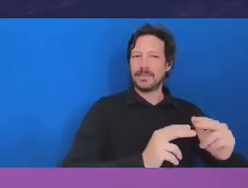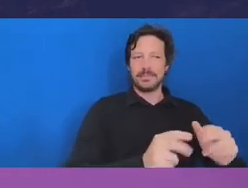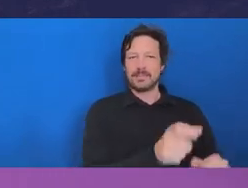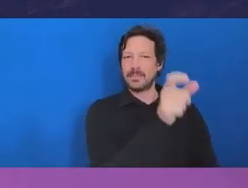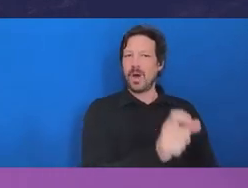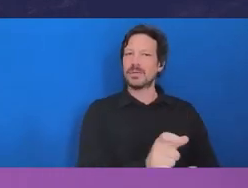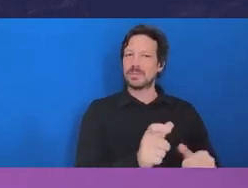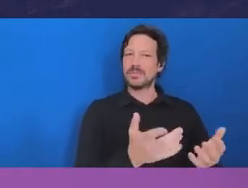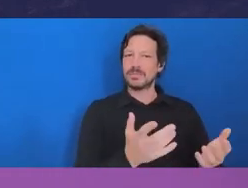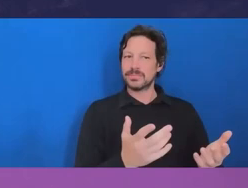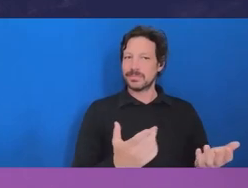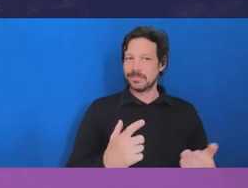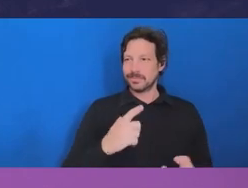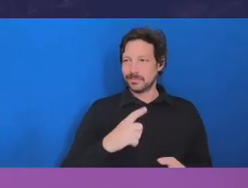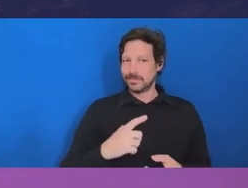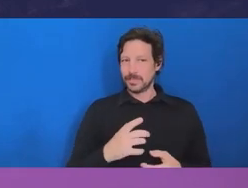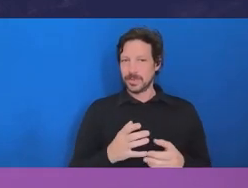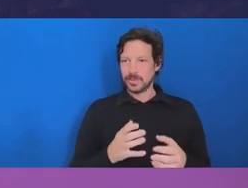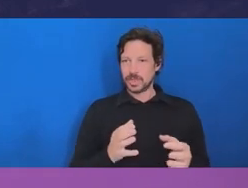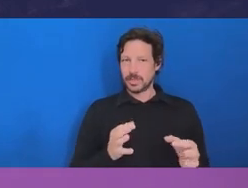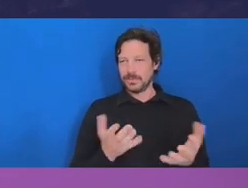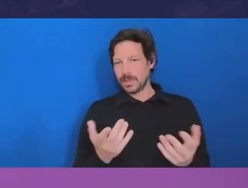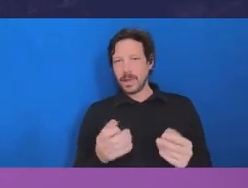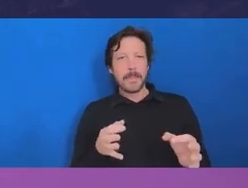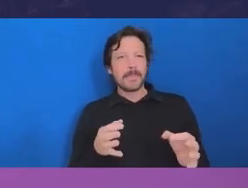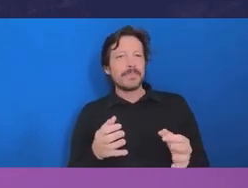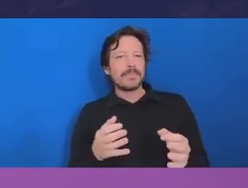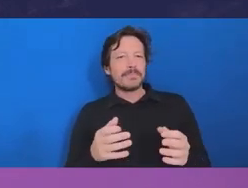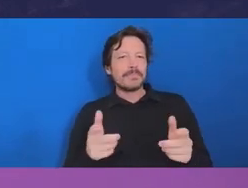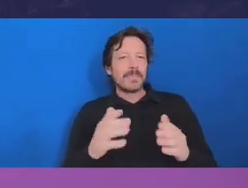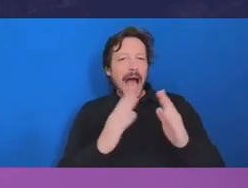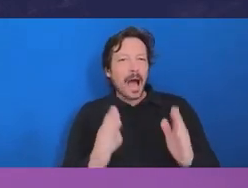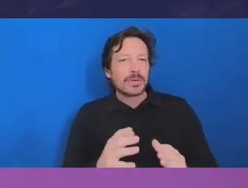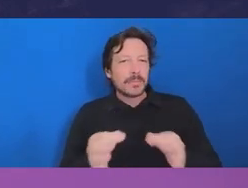the planner was having Christmas lunches with the property developer and they were, you know, there were things going on that weren’t declared.